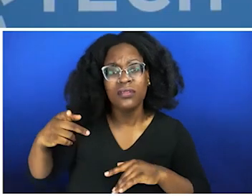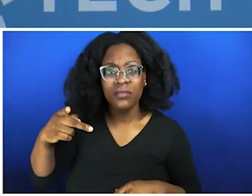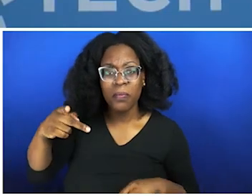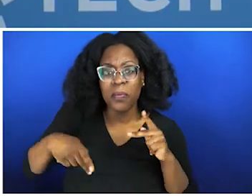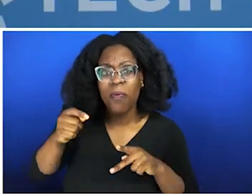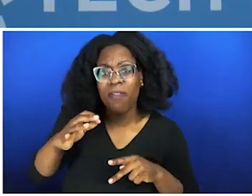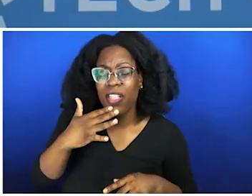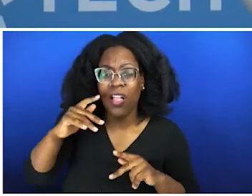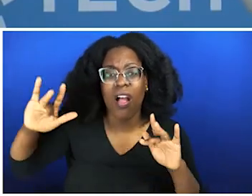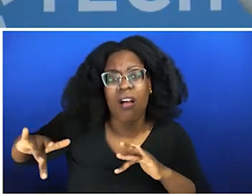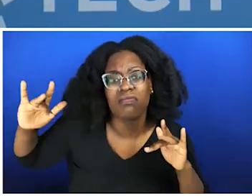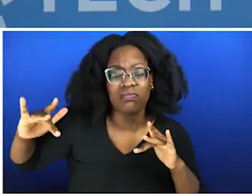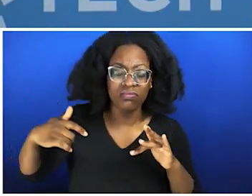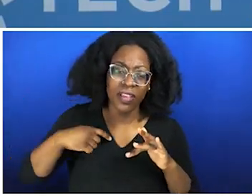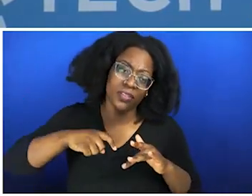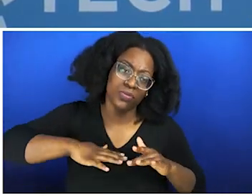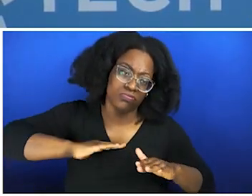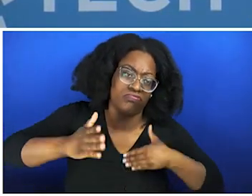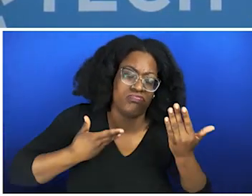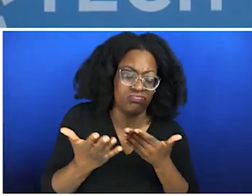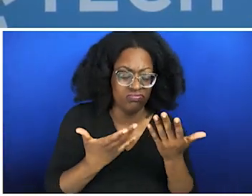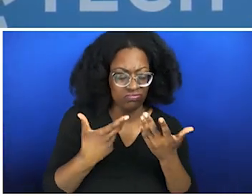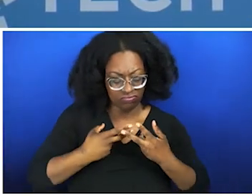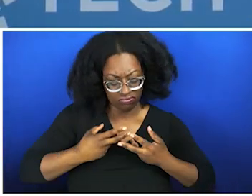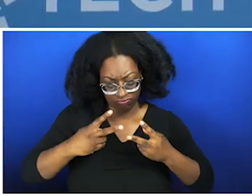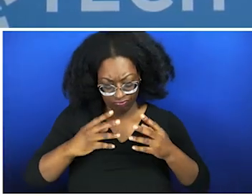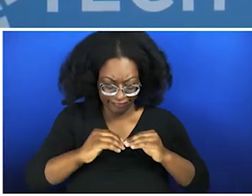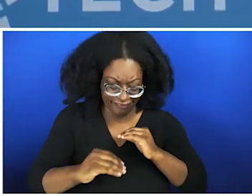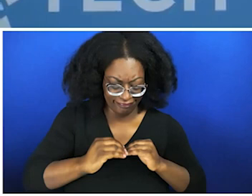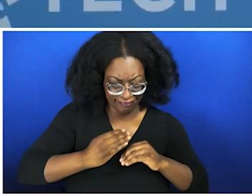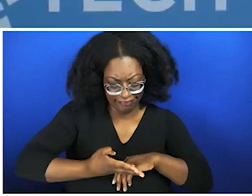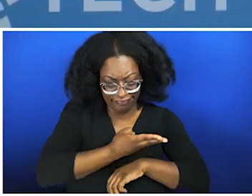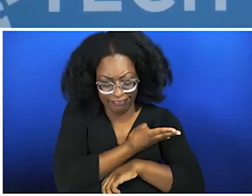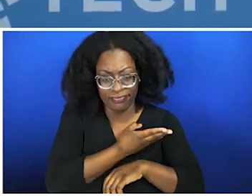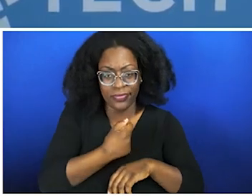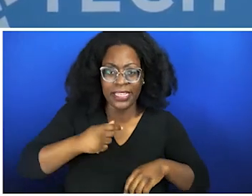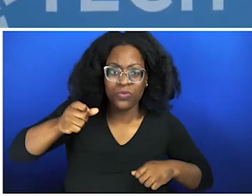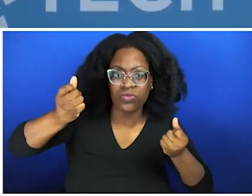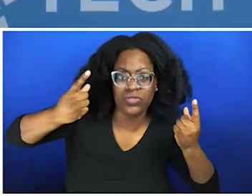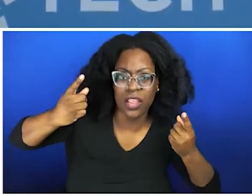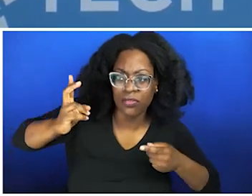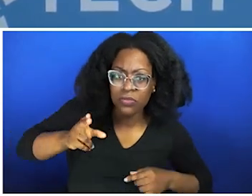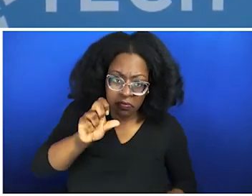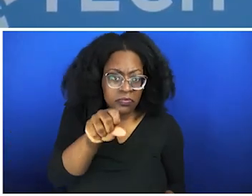and what is going to continue to happen because of intergenerational trauma, structural violence, White privilege, etc.